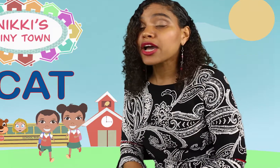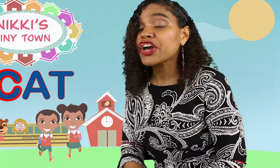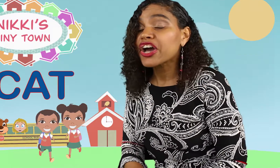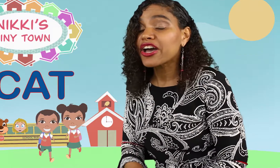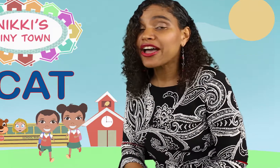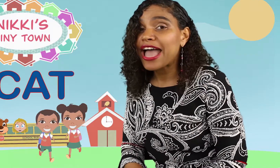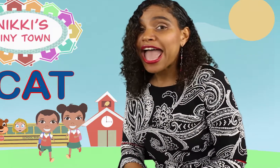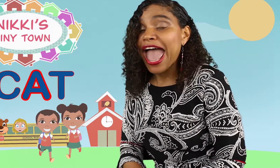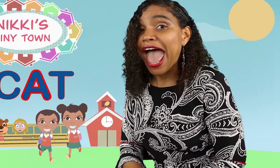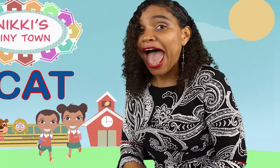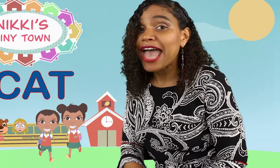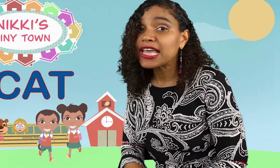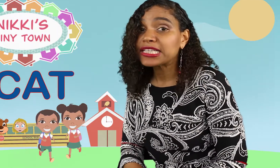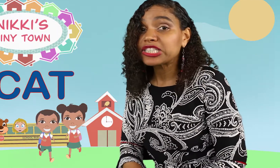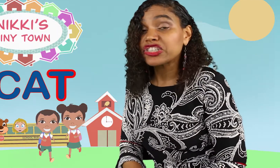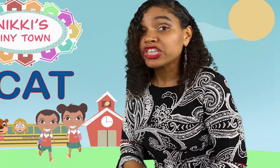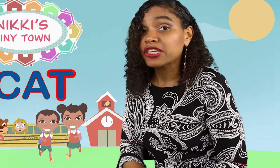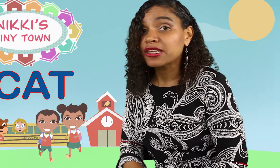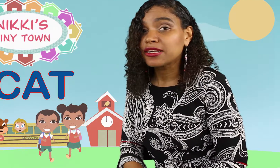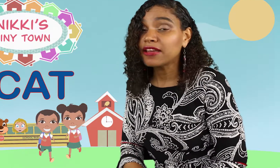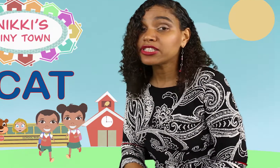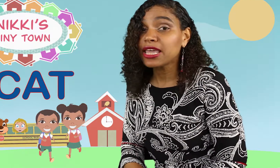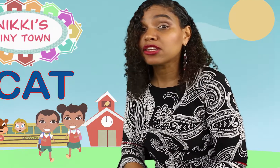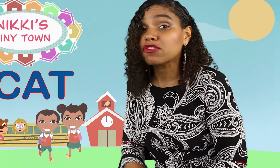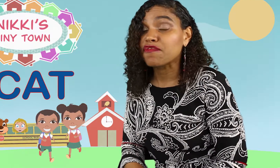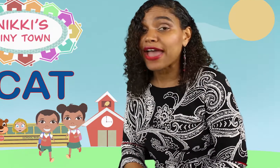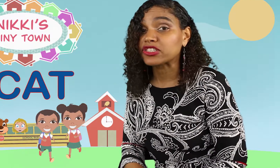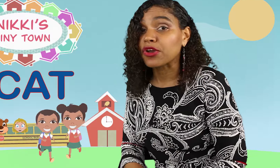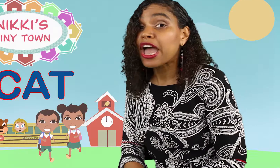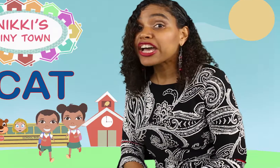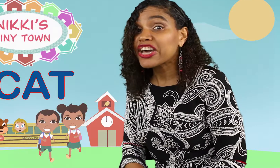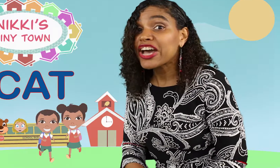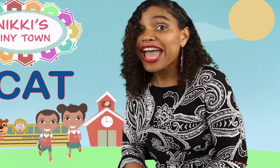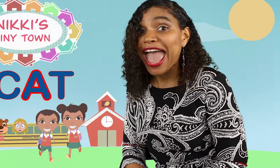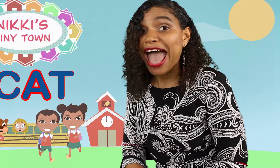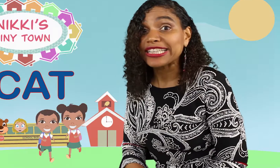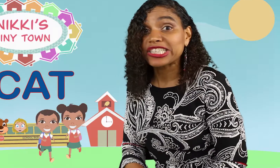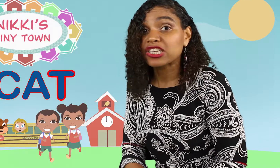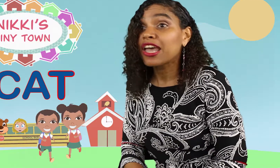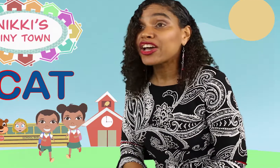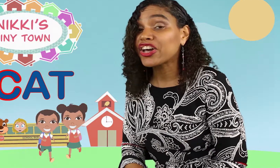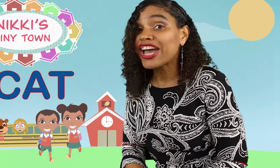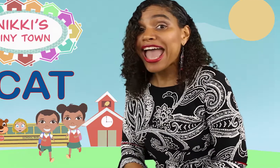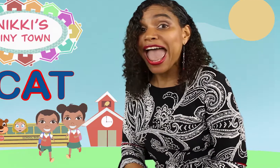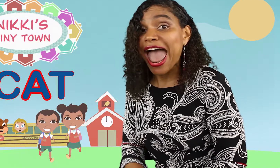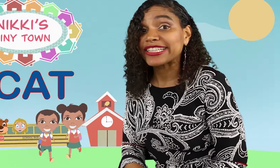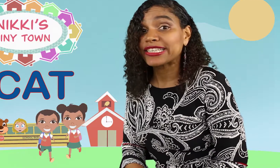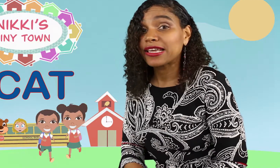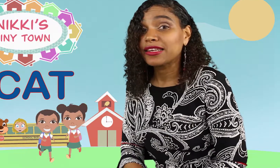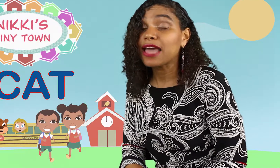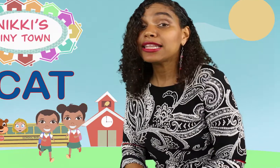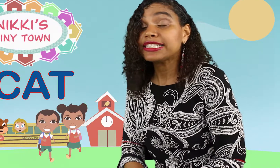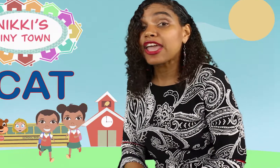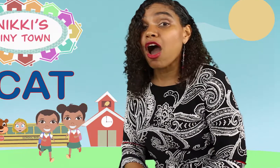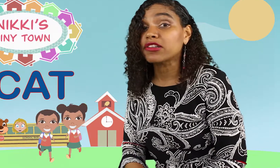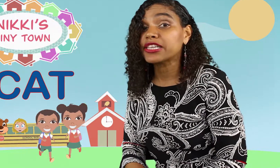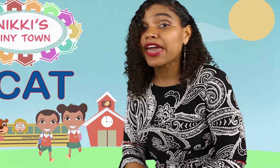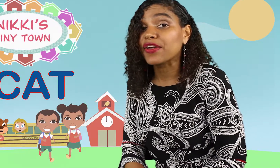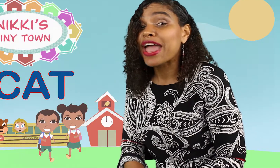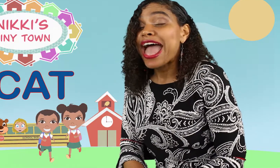C-A-T Now, say it a little faster. C-A-T Now let's say it altogether